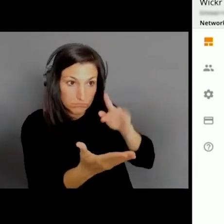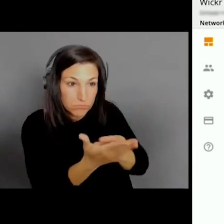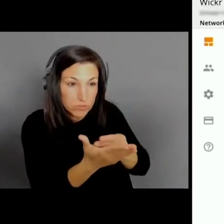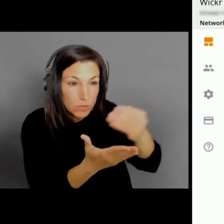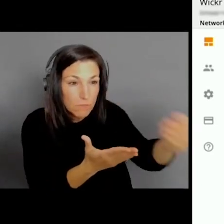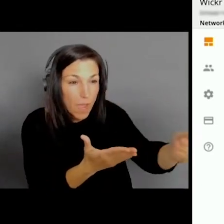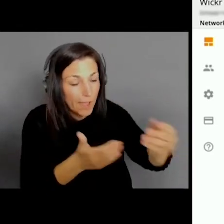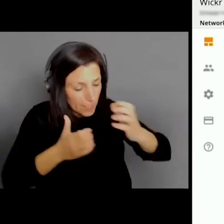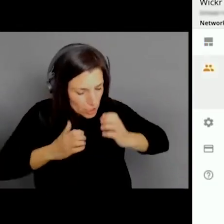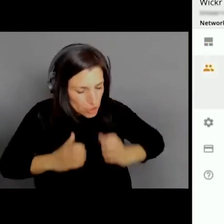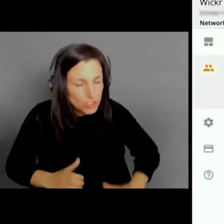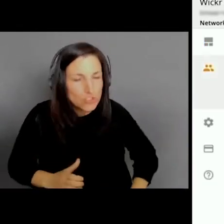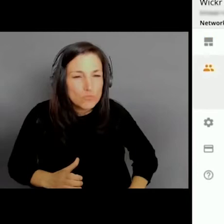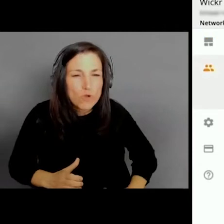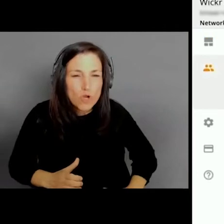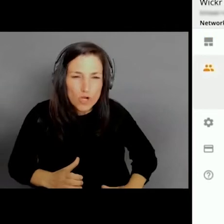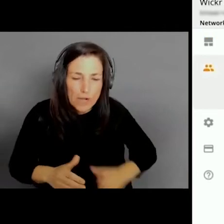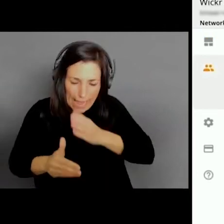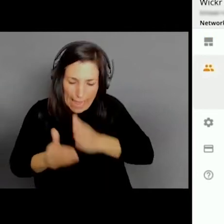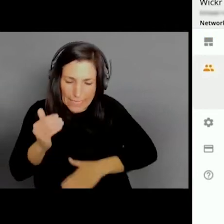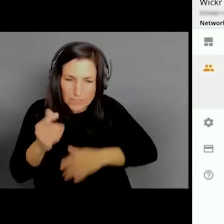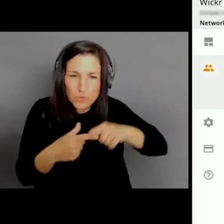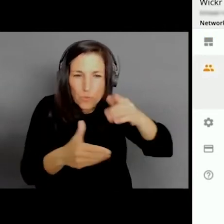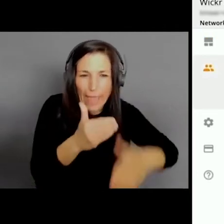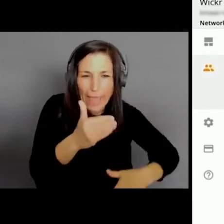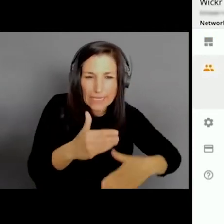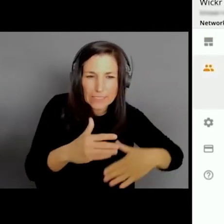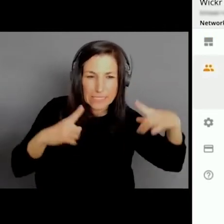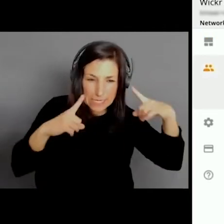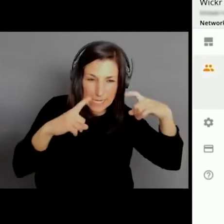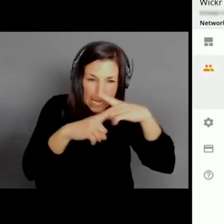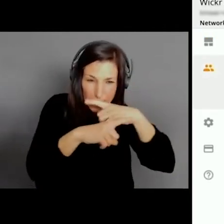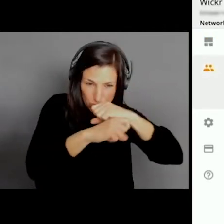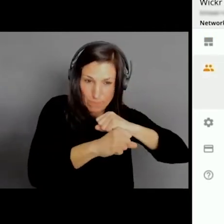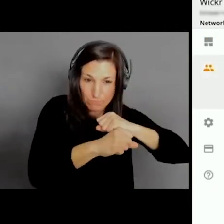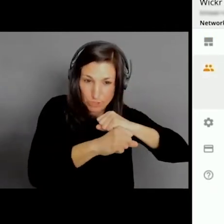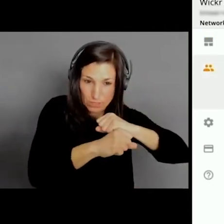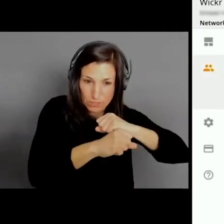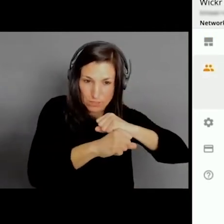you can't very simply provision it or deprovision it. So here you can see,